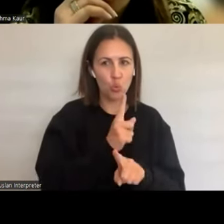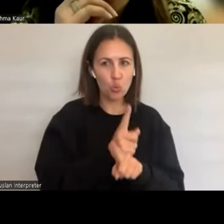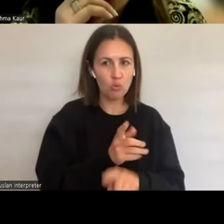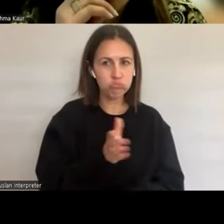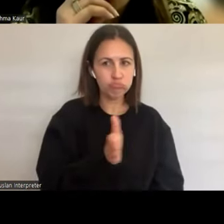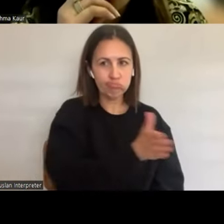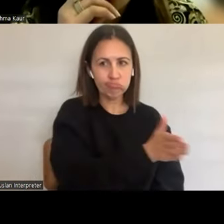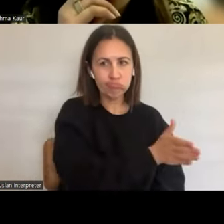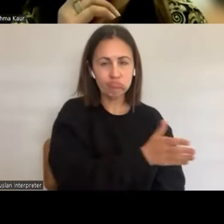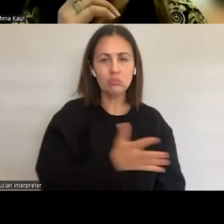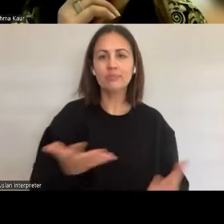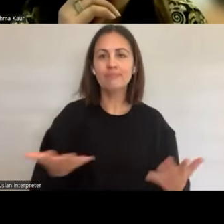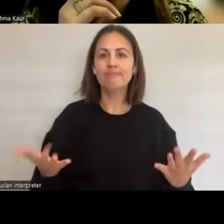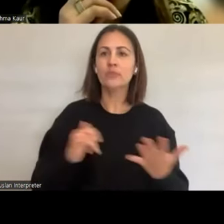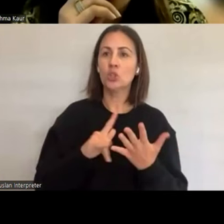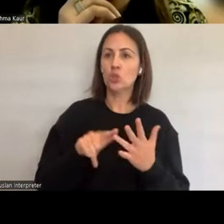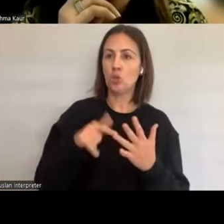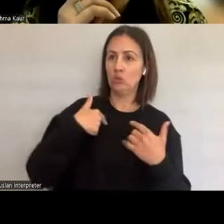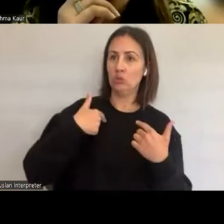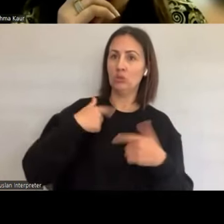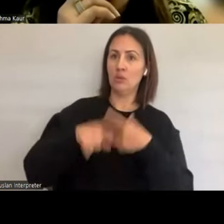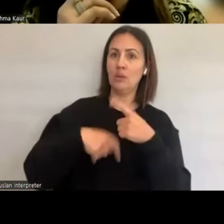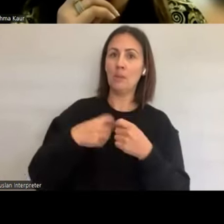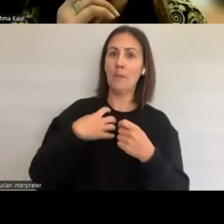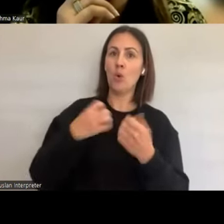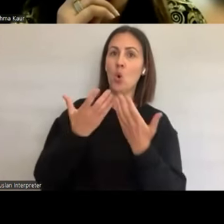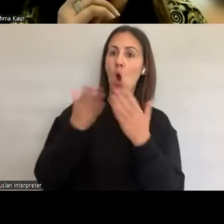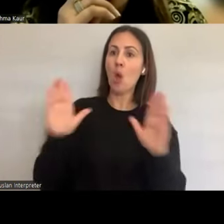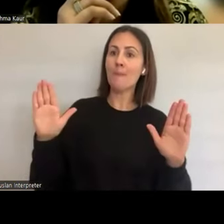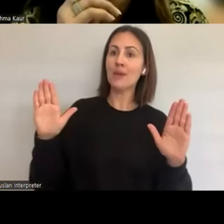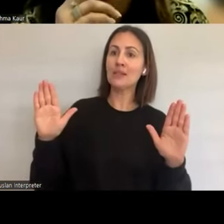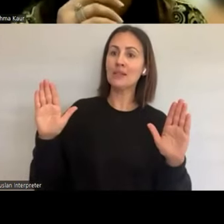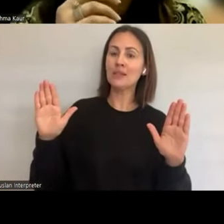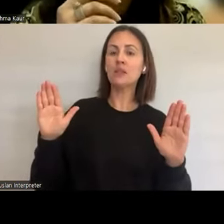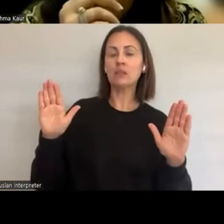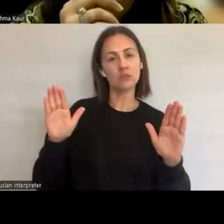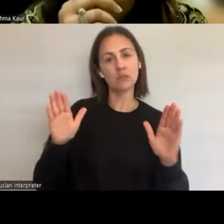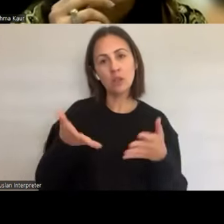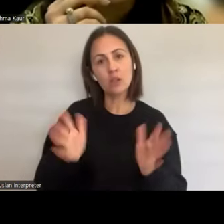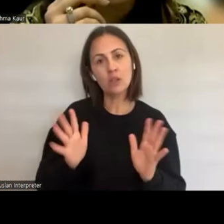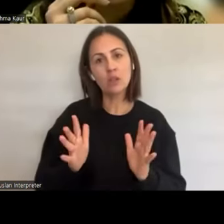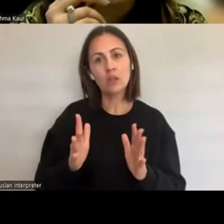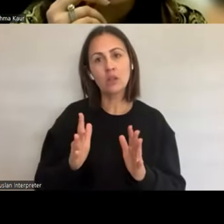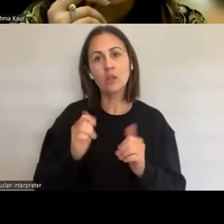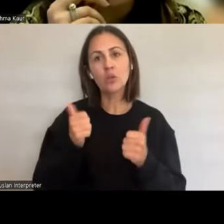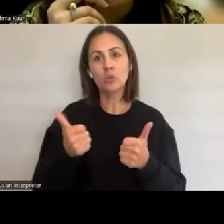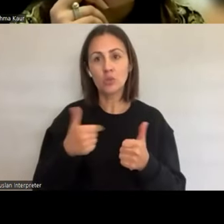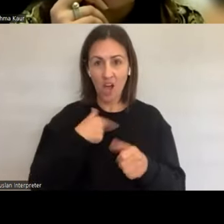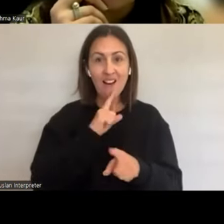I think is life changing and having open conversations with my 83 year old uncle,